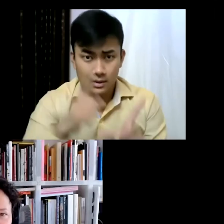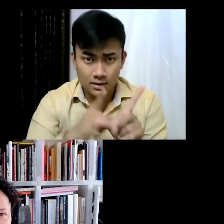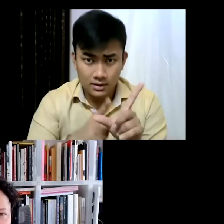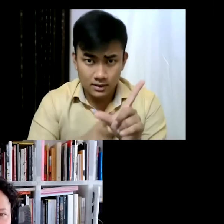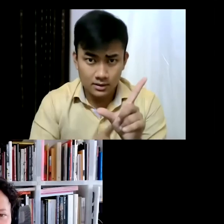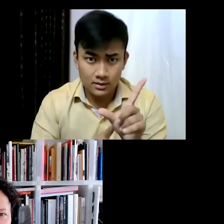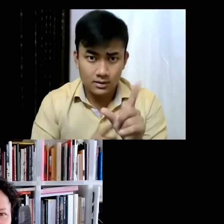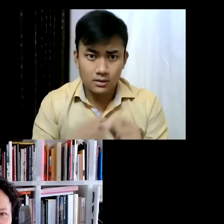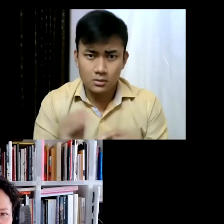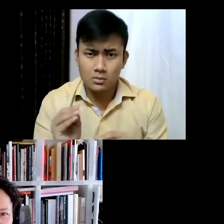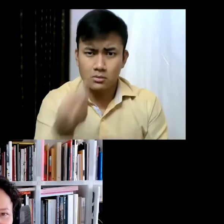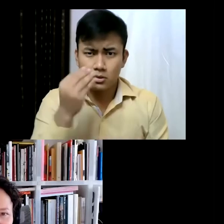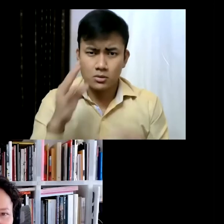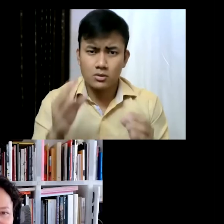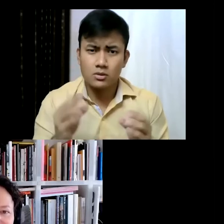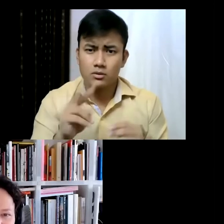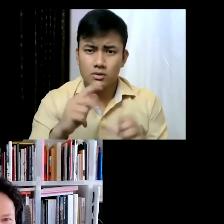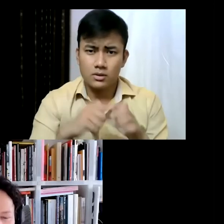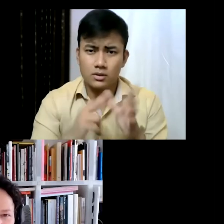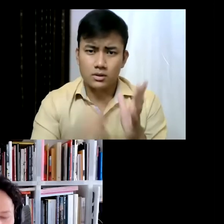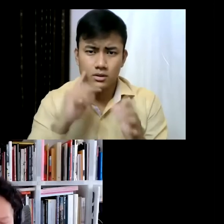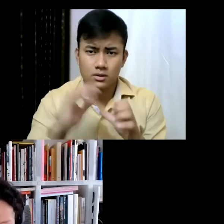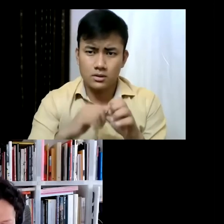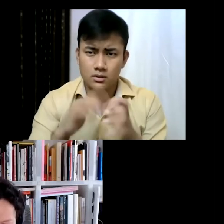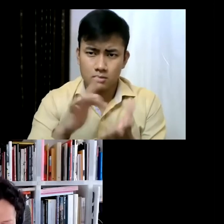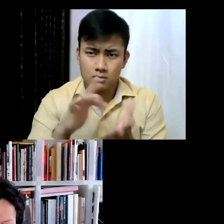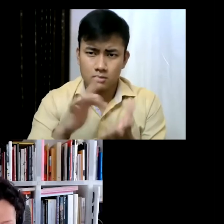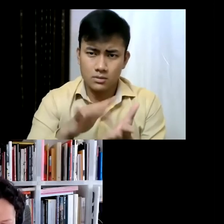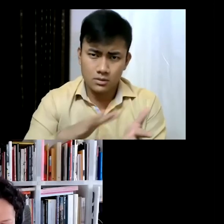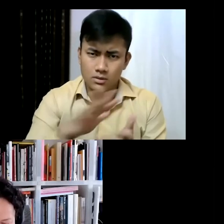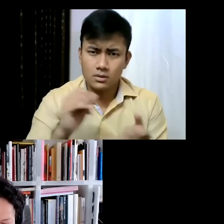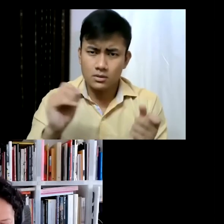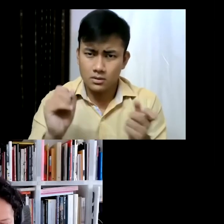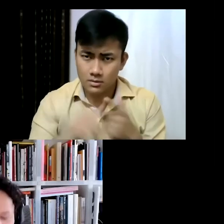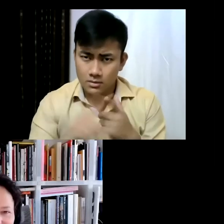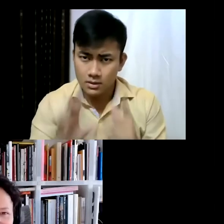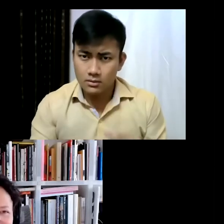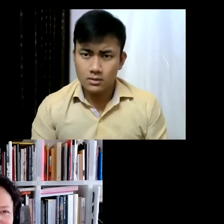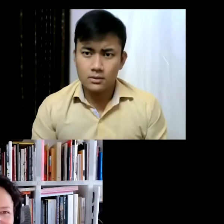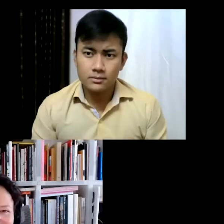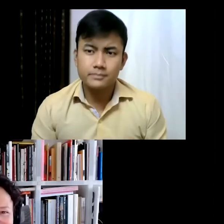and Venice in the same year right? Yeah, I mean that's what it's supposed to be, so we'll see...